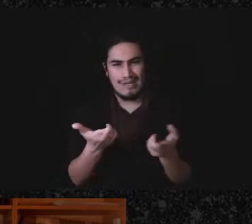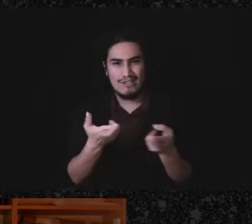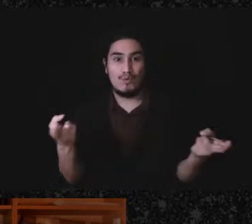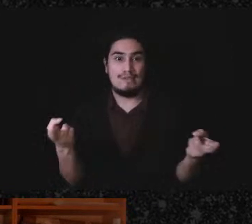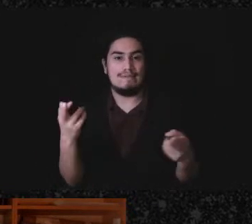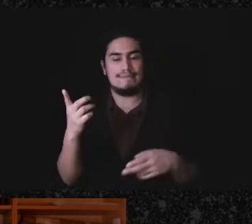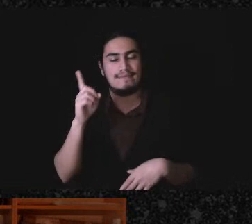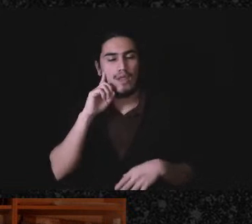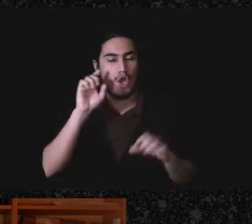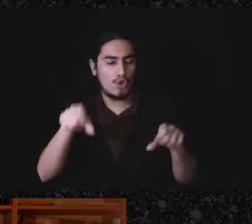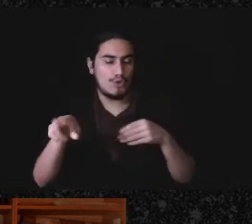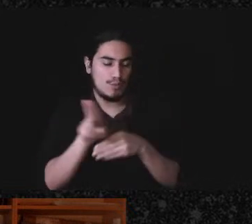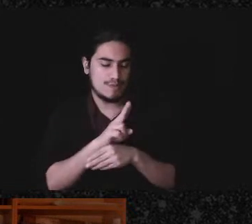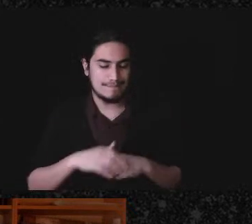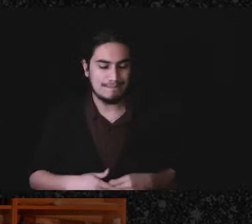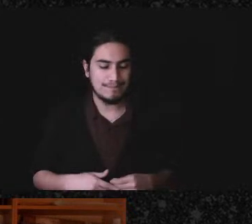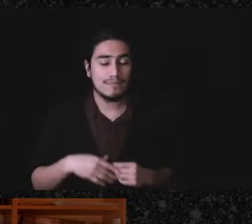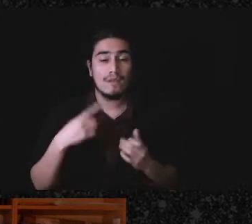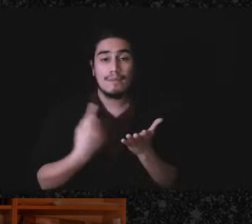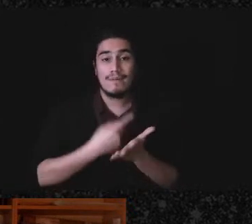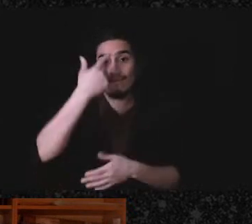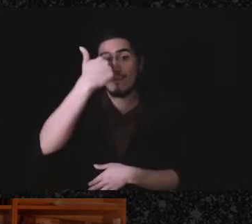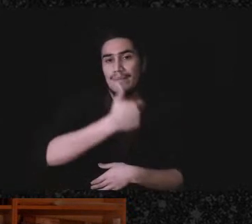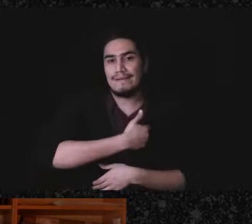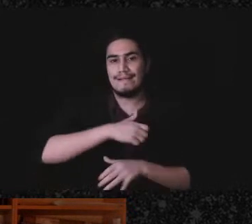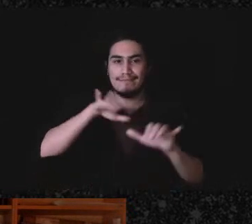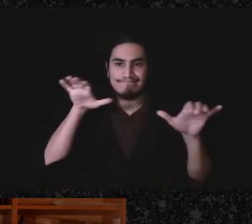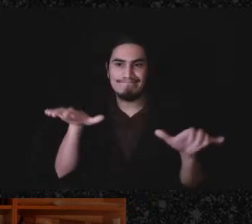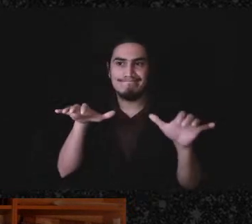So something I spend a lot of time working with groups to do is to figure out how to make